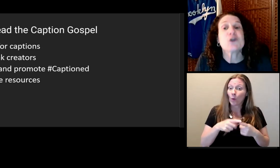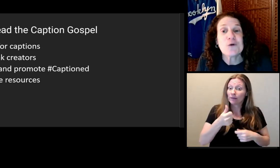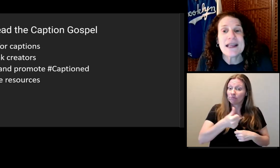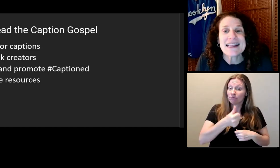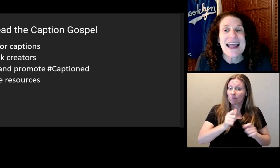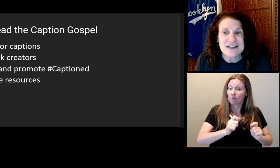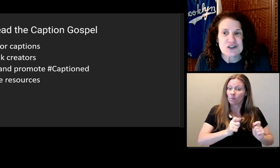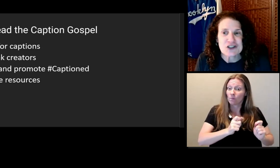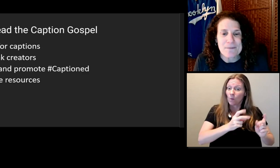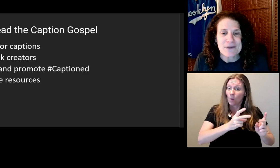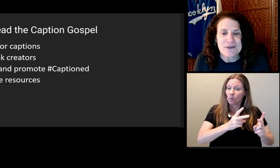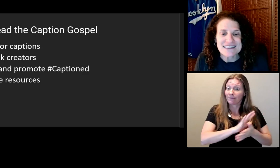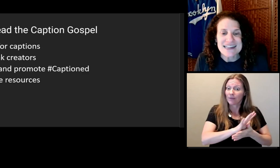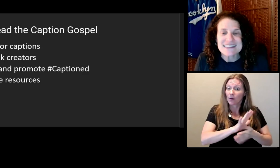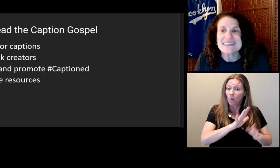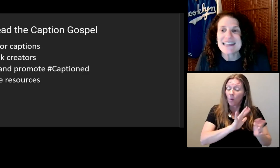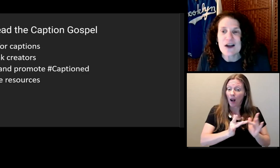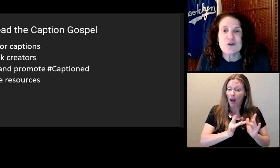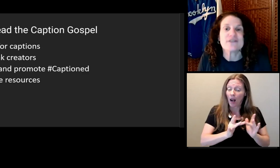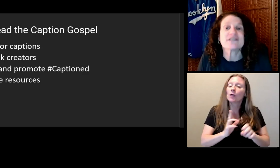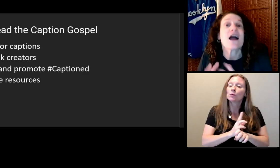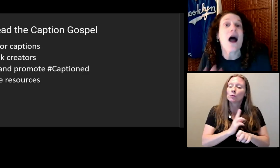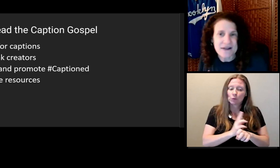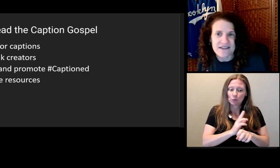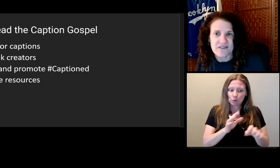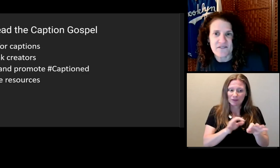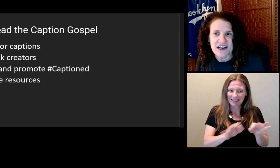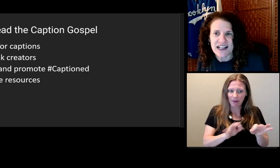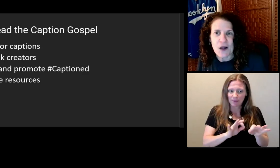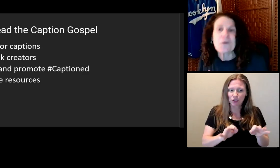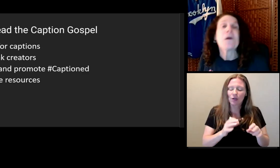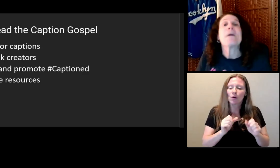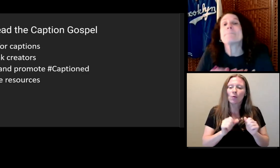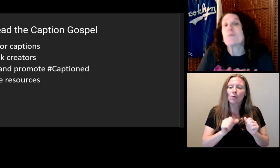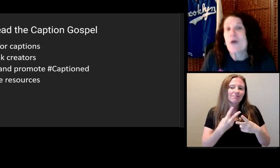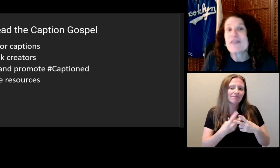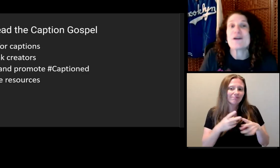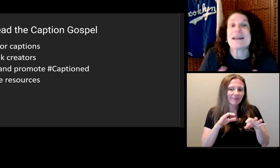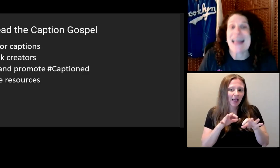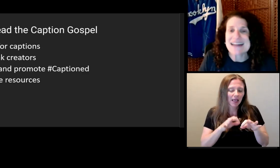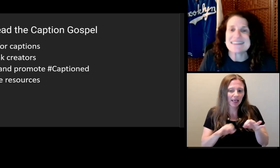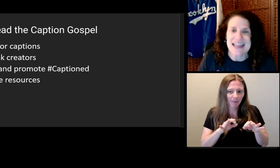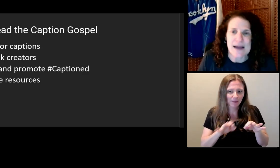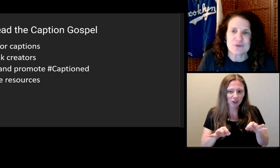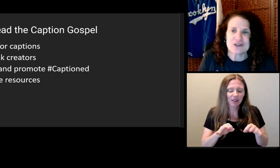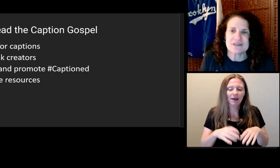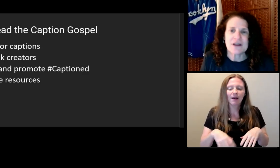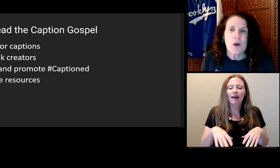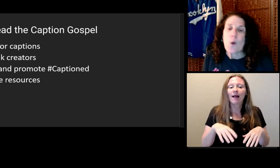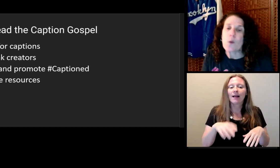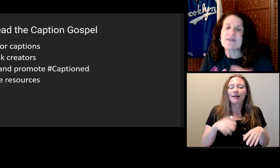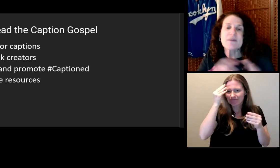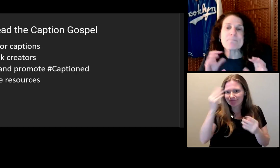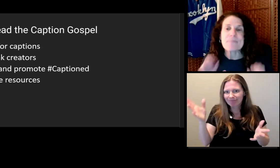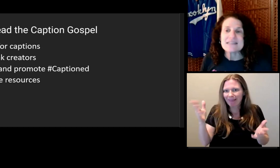It's a unique hashtag, because it doesn't tell you the topic of the video, but rather, it has captions.